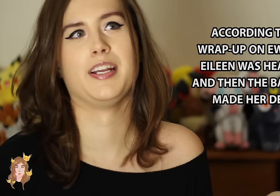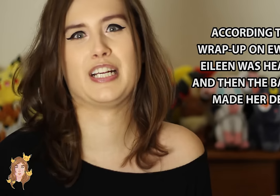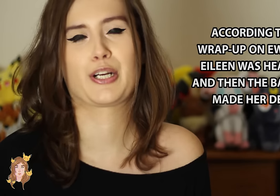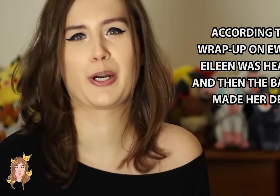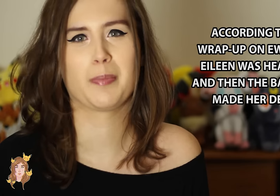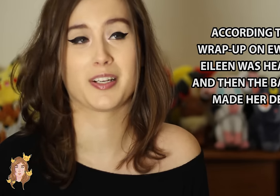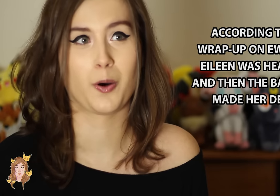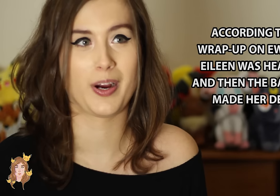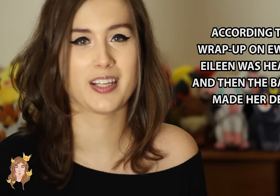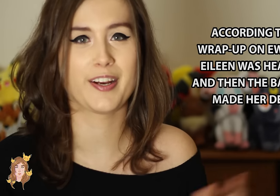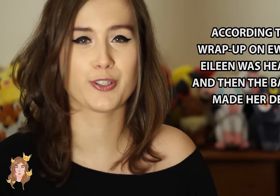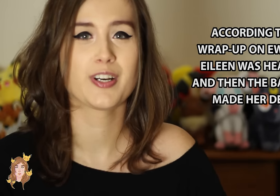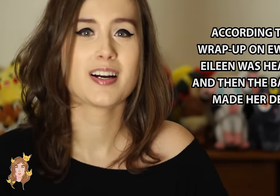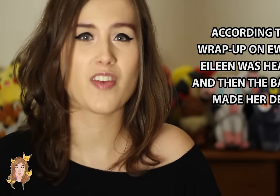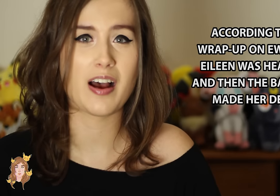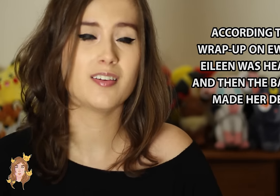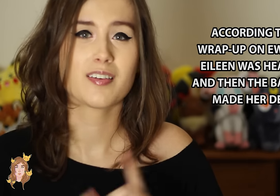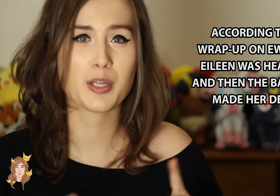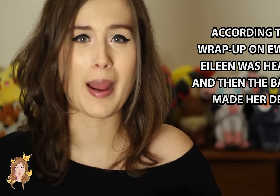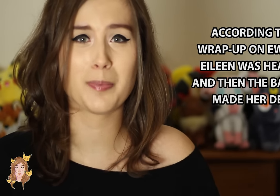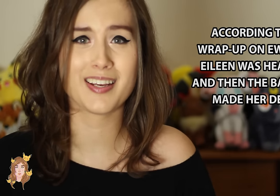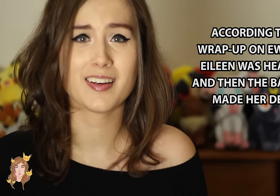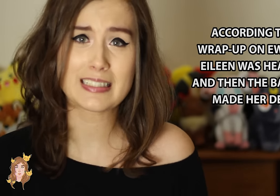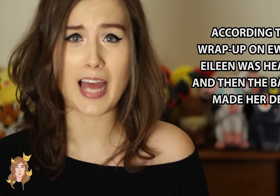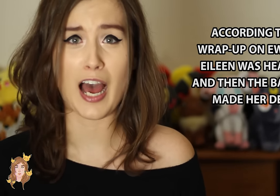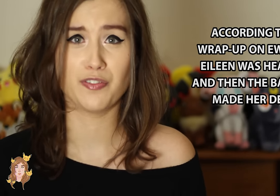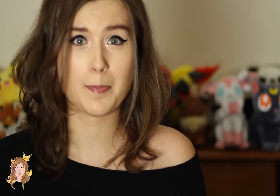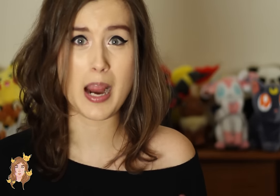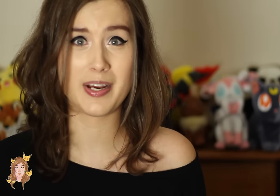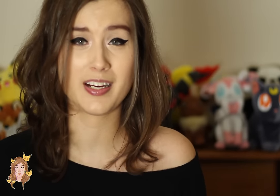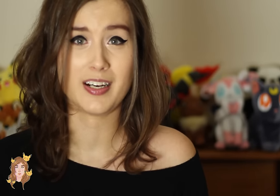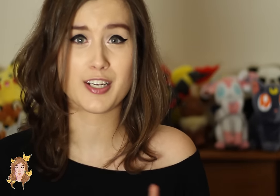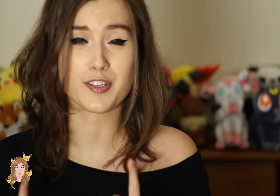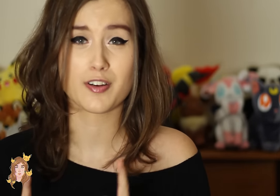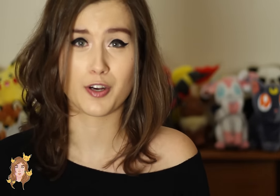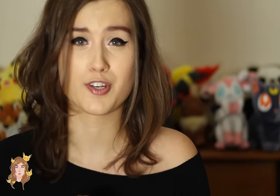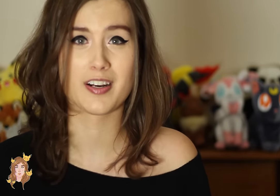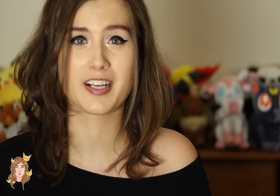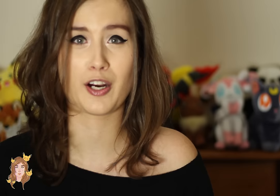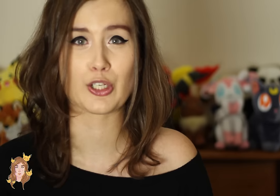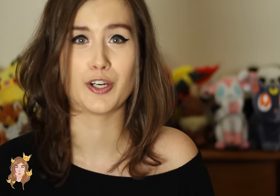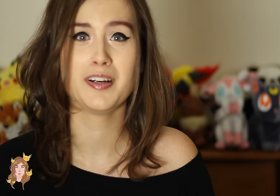It didn’t occur to me until way later that the baby is deaf. The baby is Shoshannah’s character.